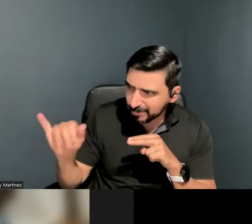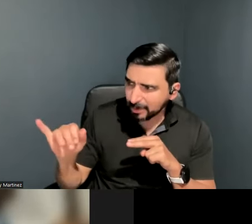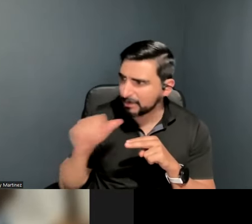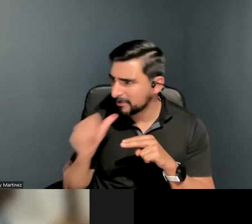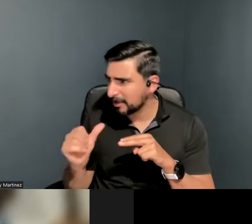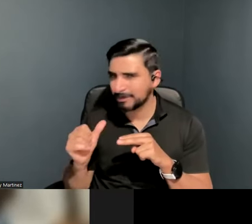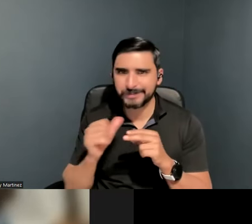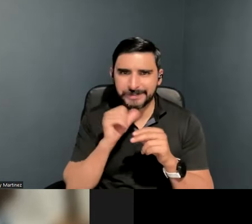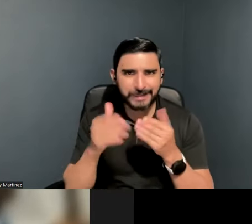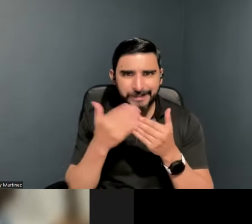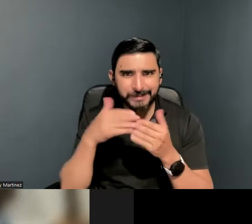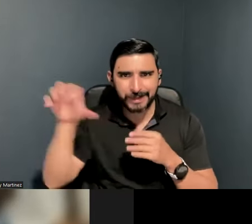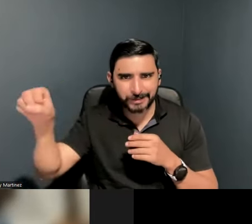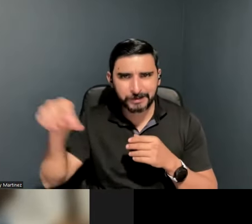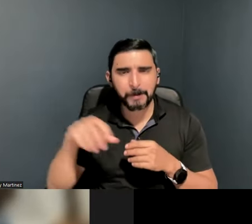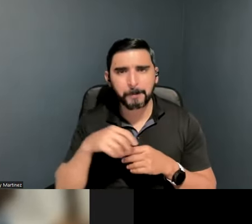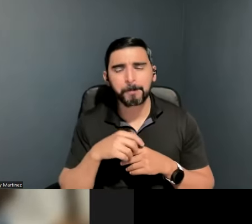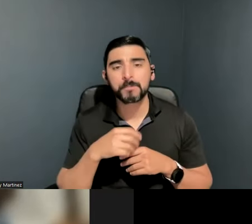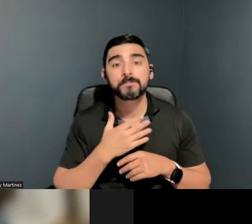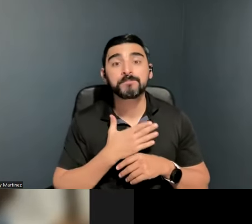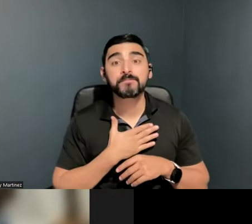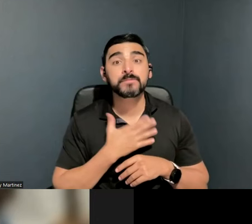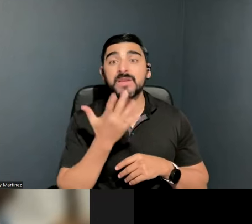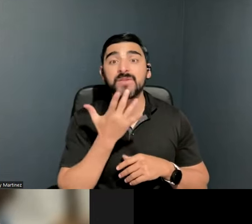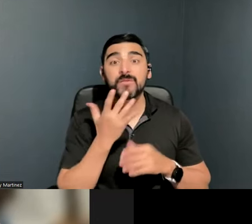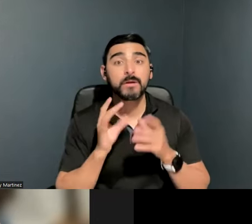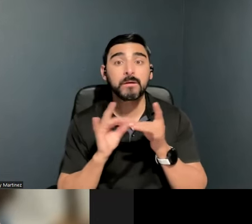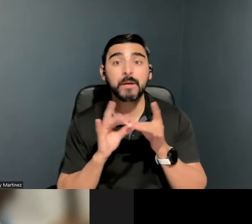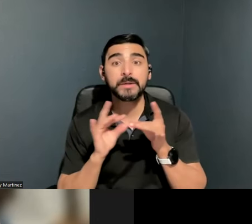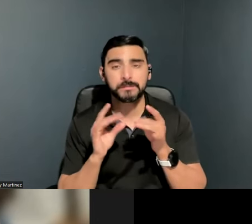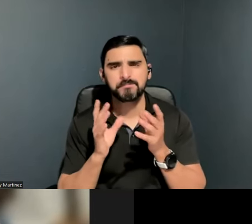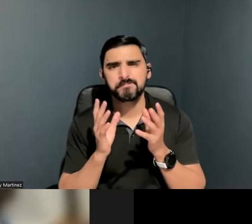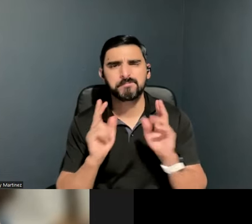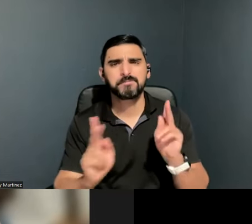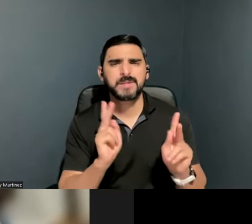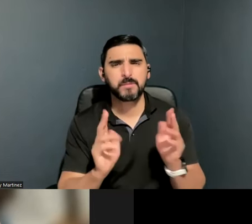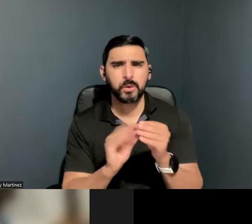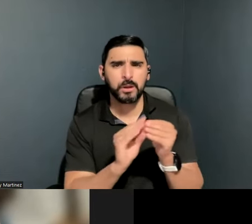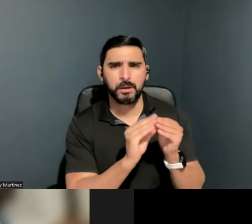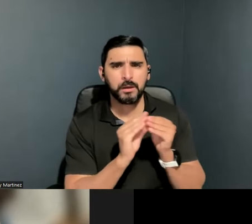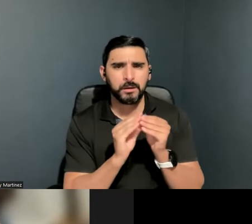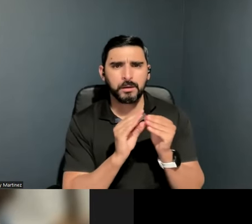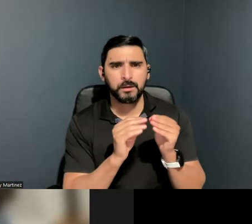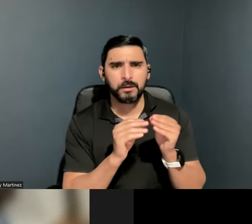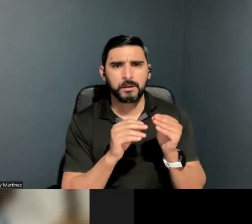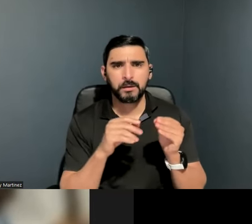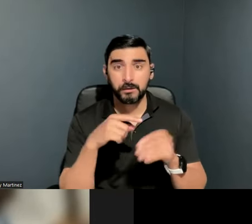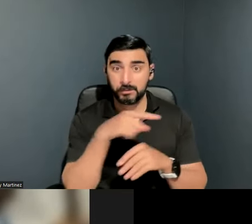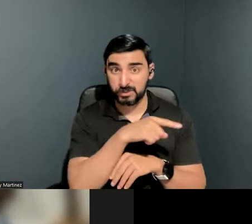One of my favorite comments is I have had people say, “Well, you seem really intelligent. You must